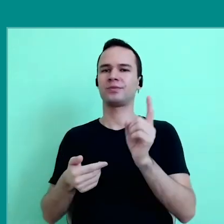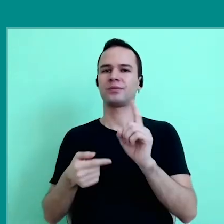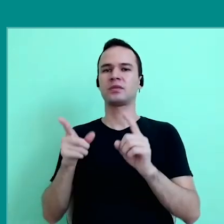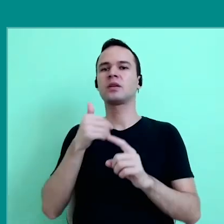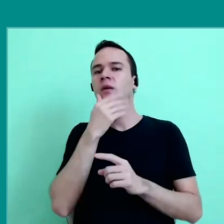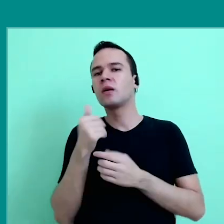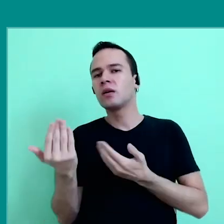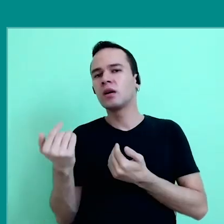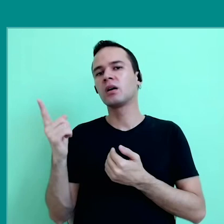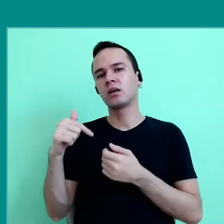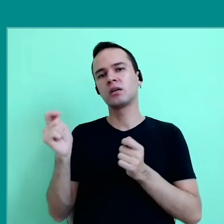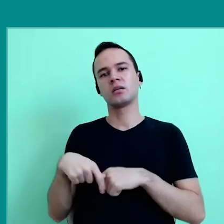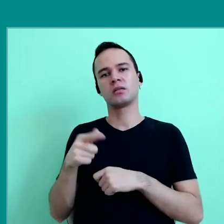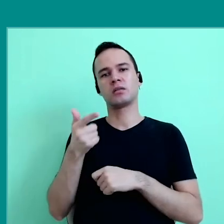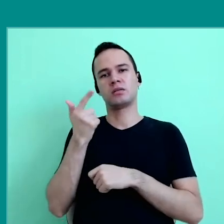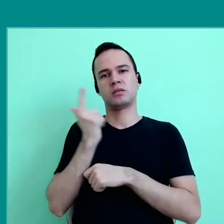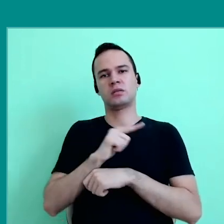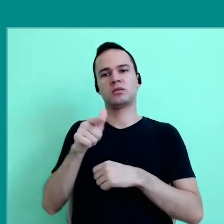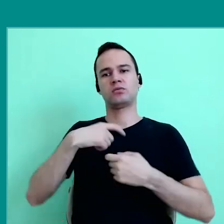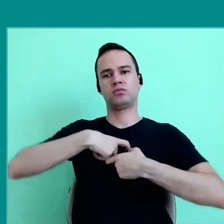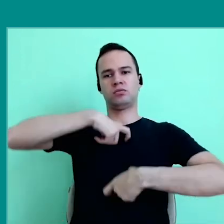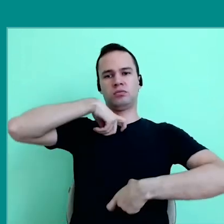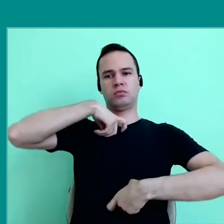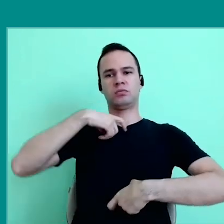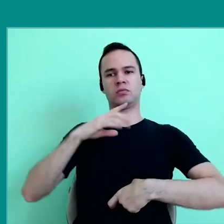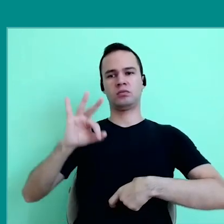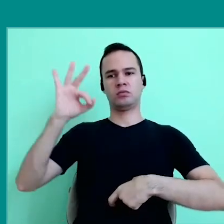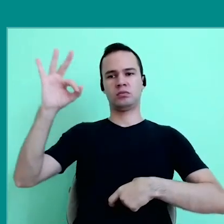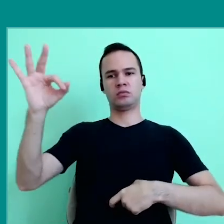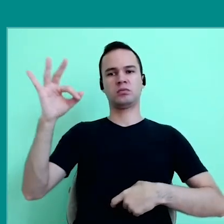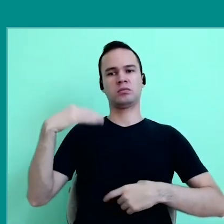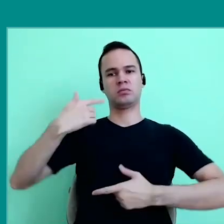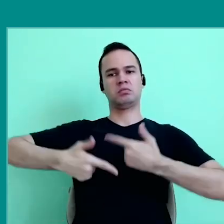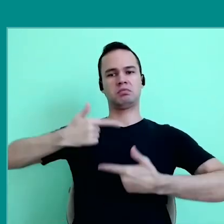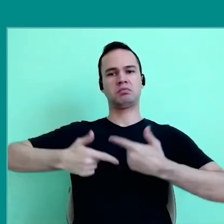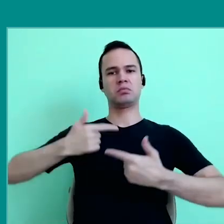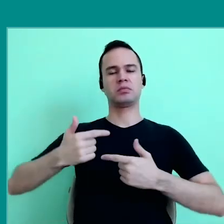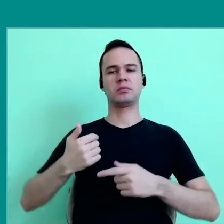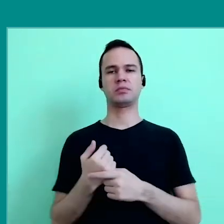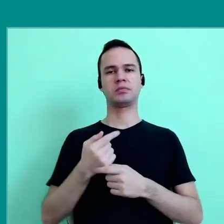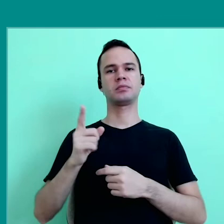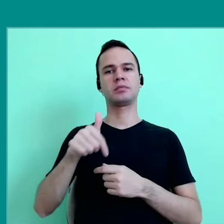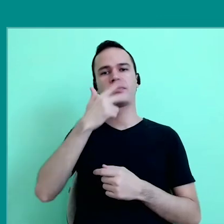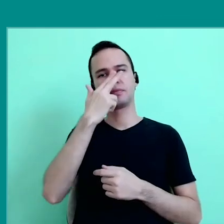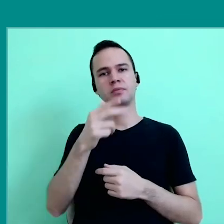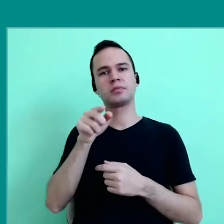a young man can only project yourself with a suit and tie, in a suit and tie, as an employee, certainly something that looks like an achievement